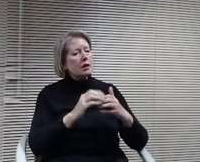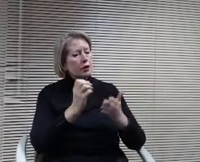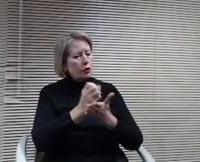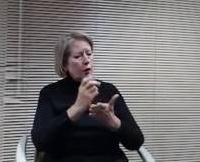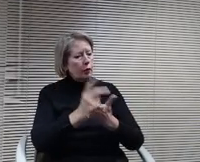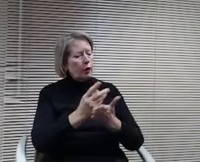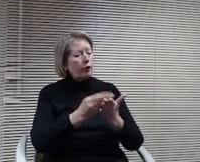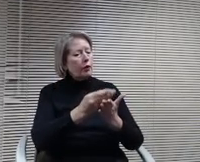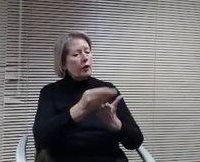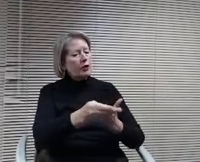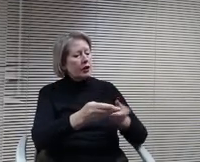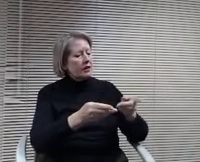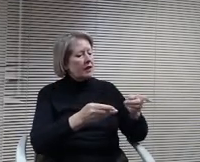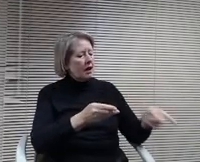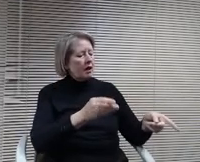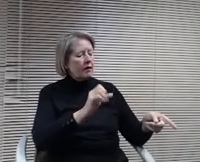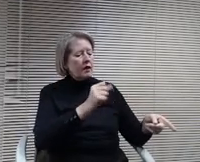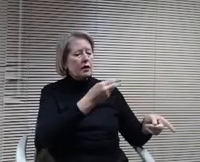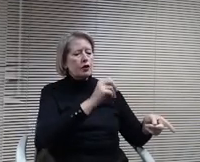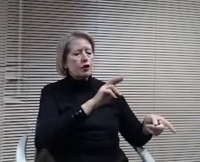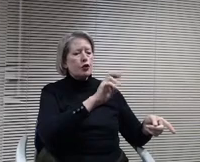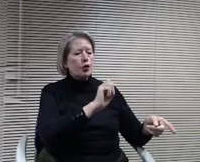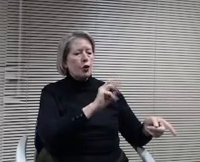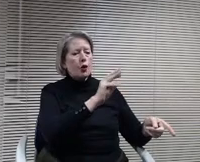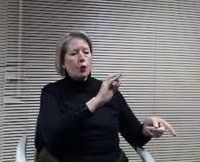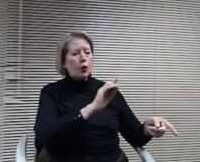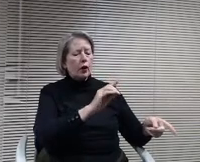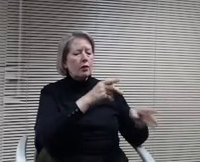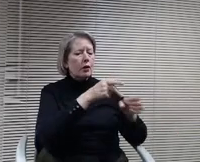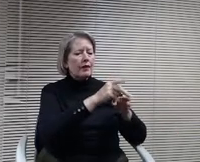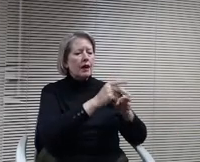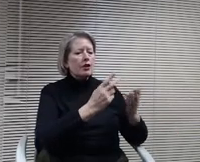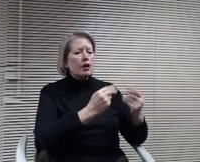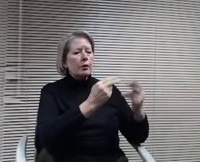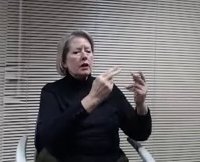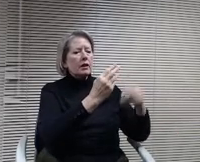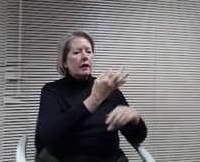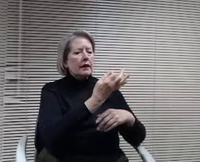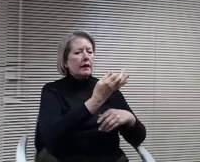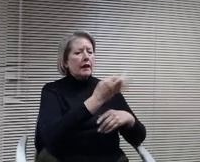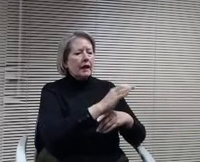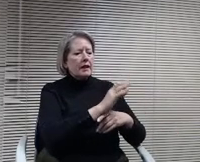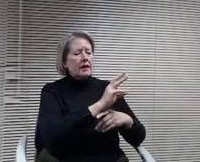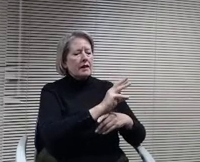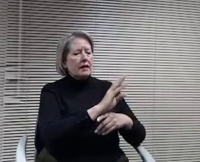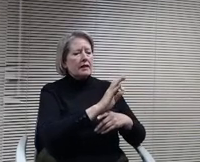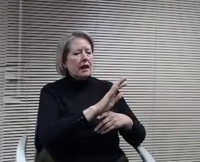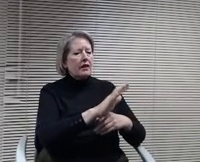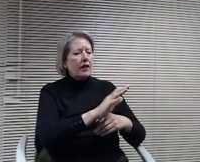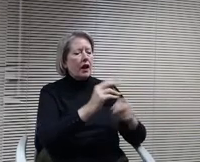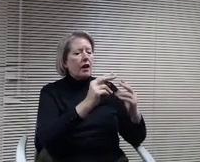the purchase of the Shorewood Professional Building located at 19695 Highway 7 insured, Minnesota for one point, 7